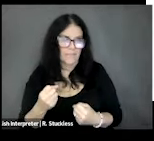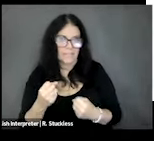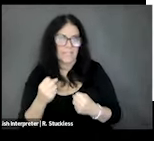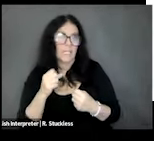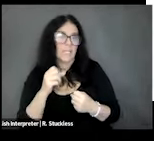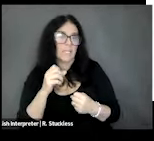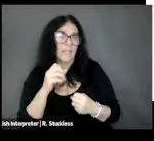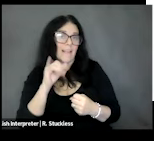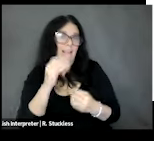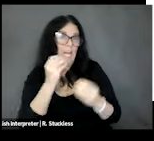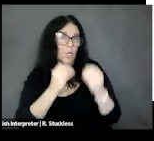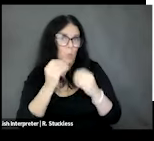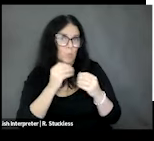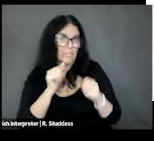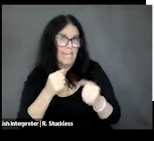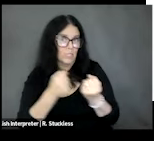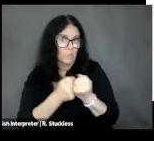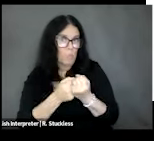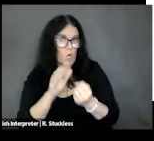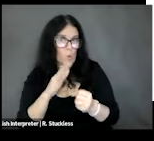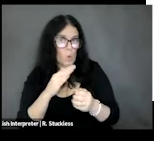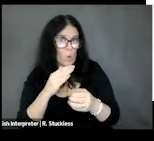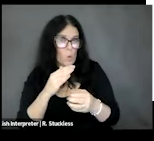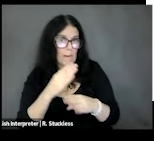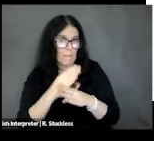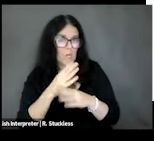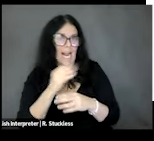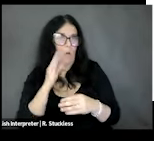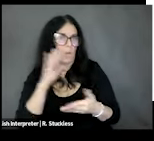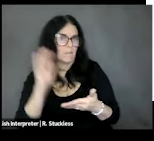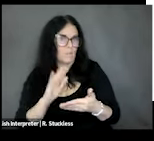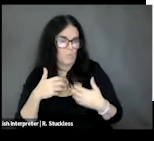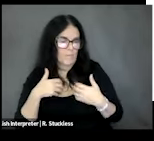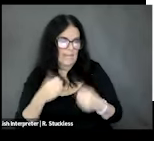also can support your immunity and reduce healing time, and most importantly they aid